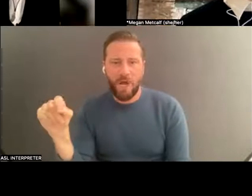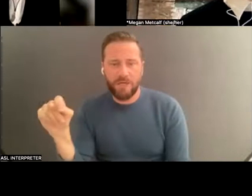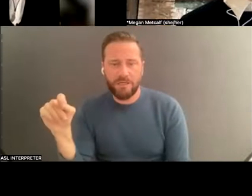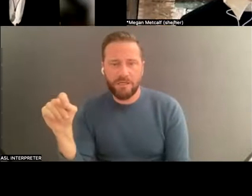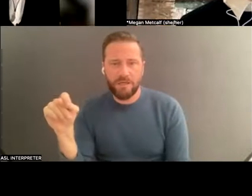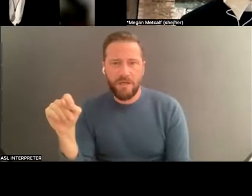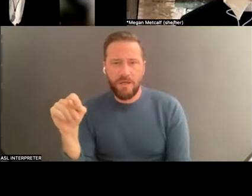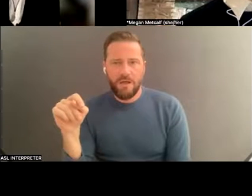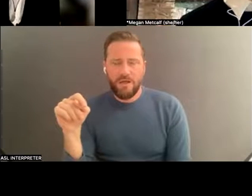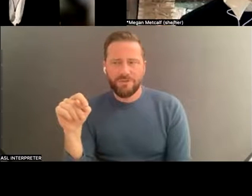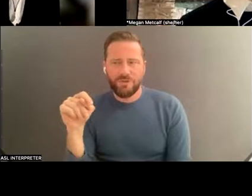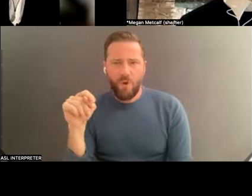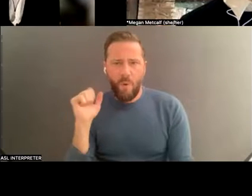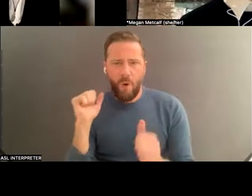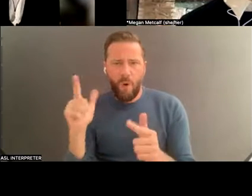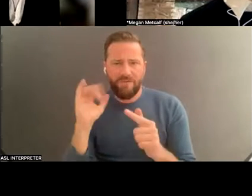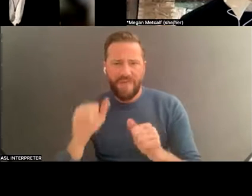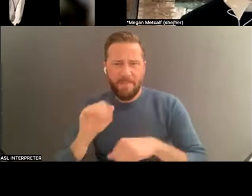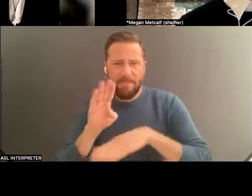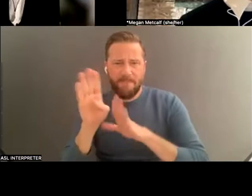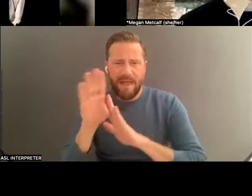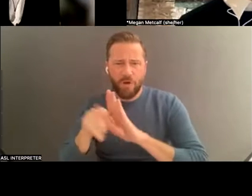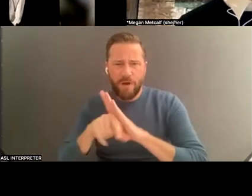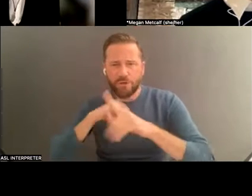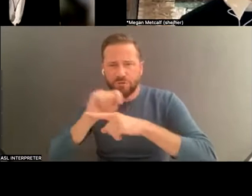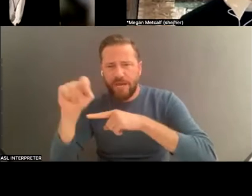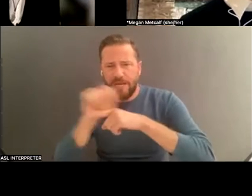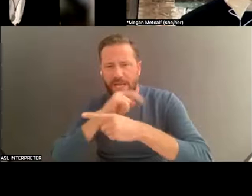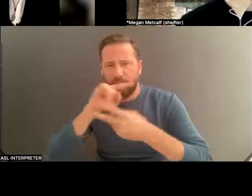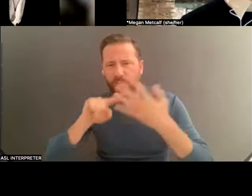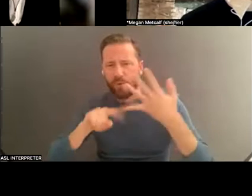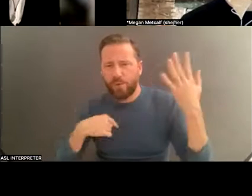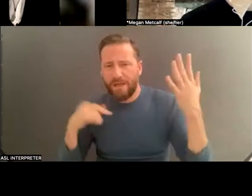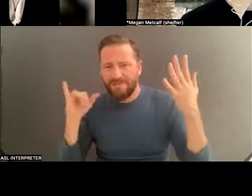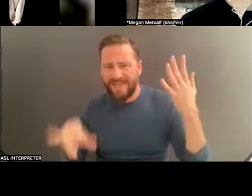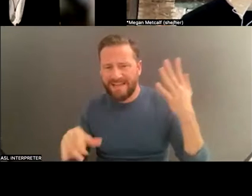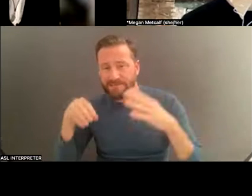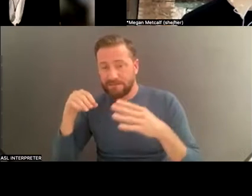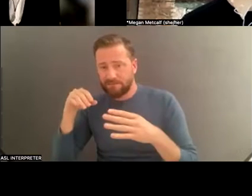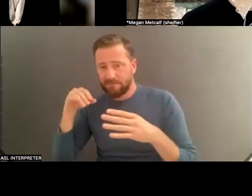longer there. How did he learn those moves? You know, are those his